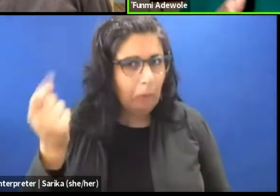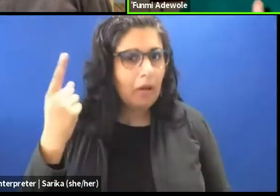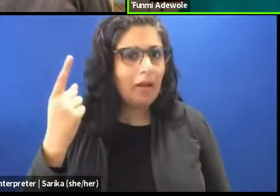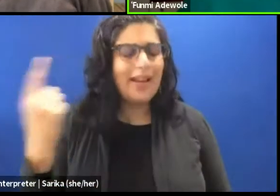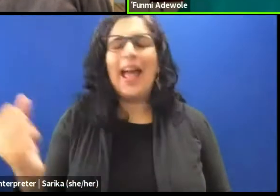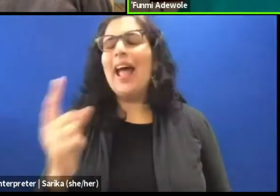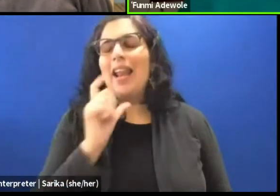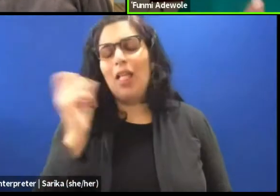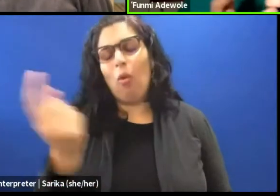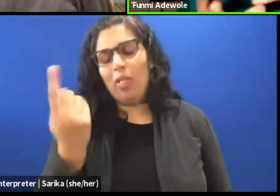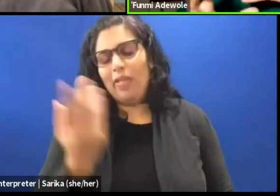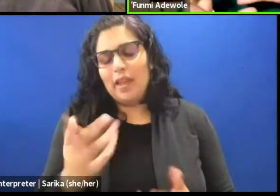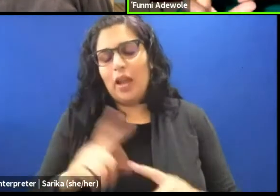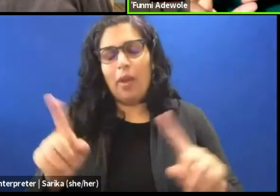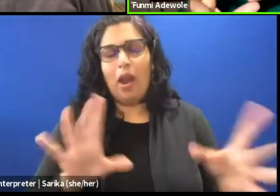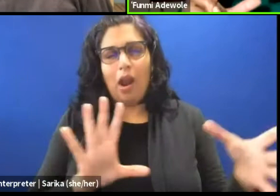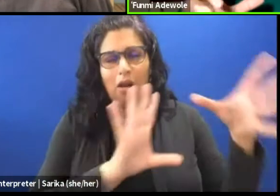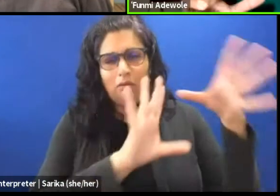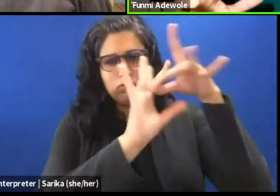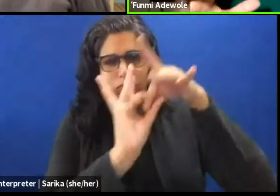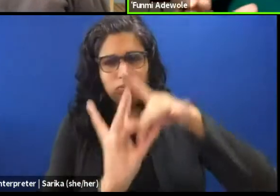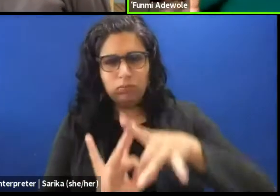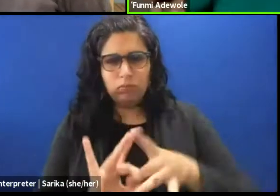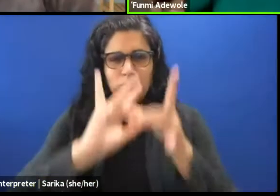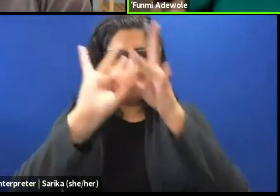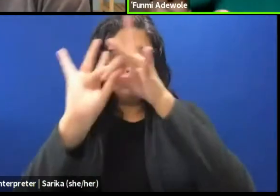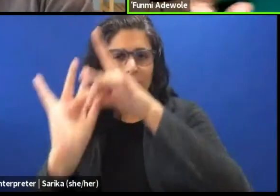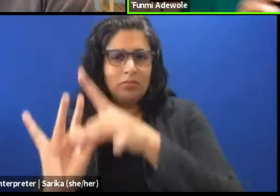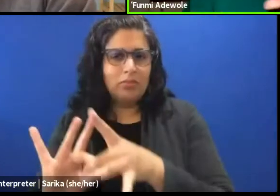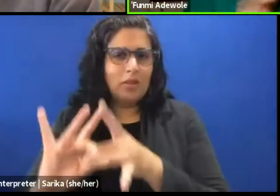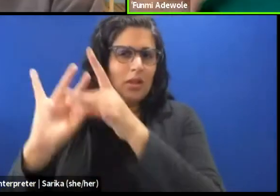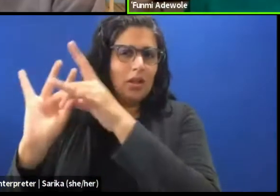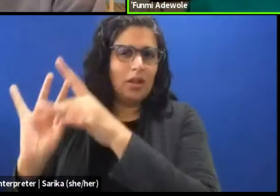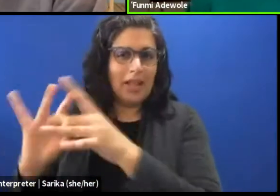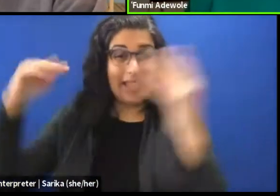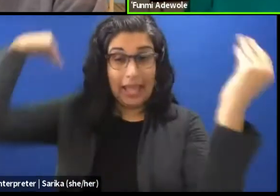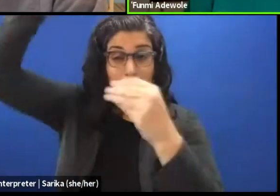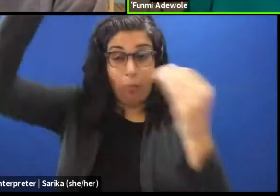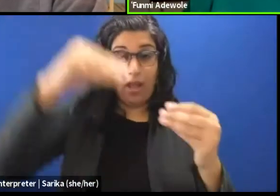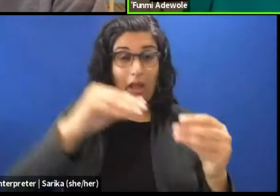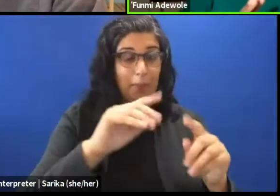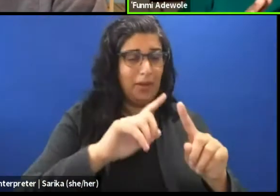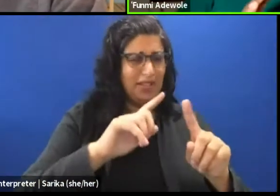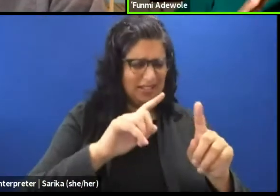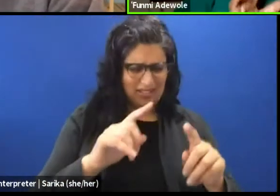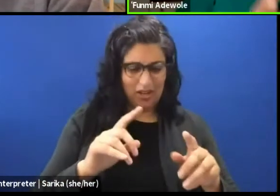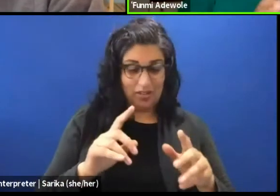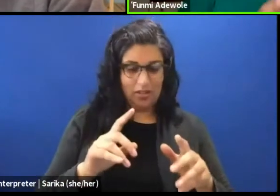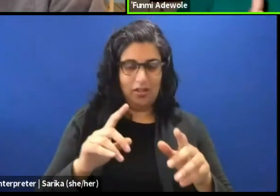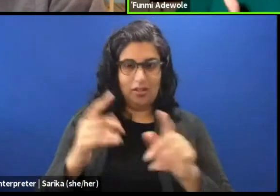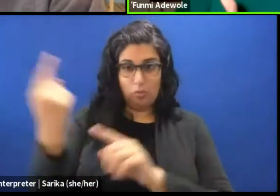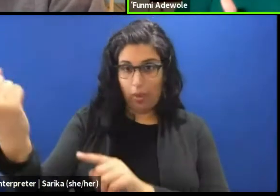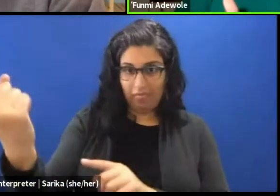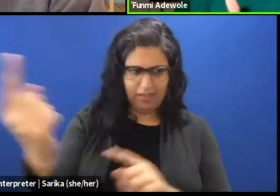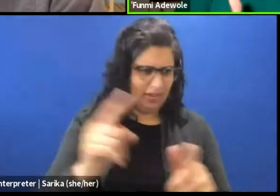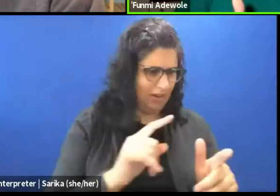but one of the things that creates a cohesion between all the various sections in this particular performance.